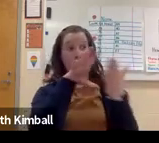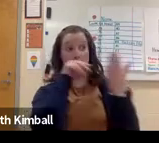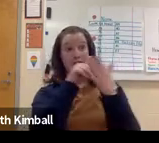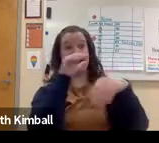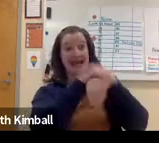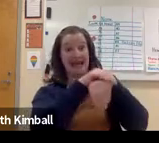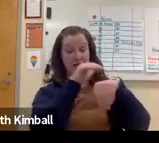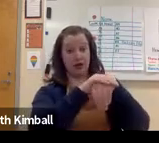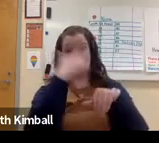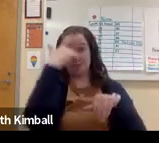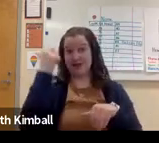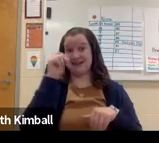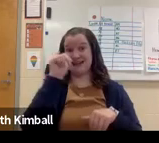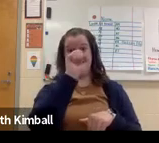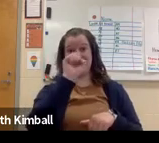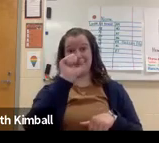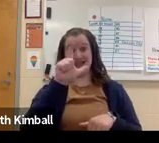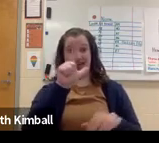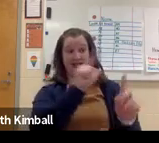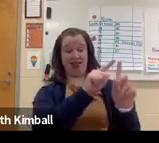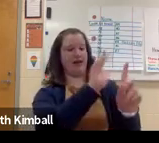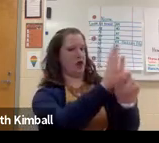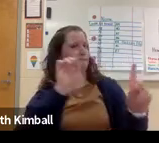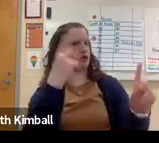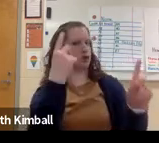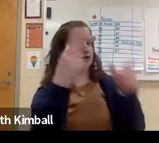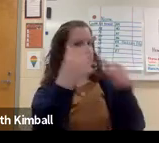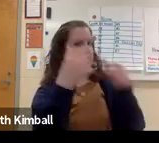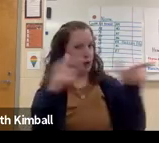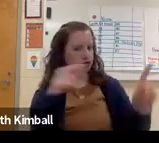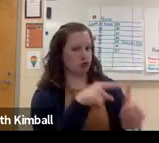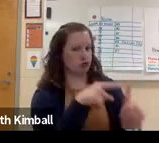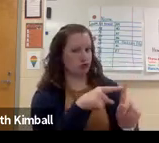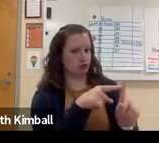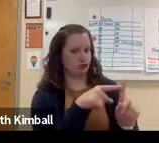However, they are learning English